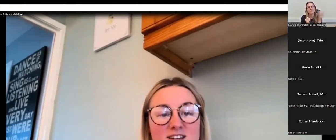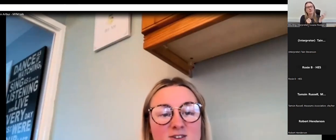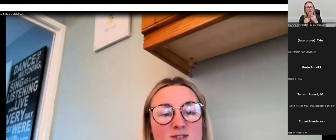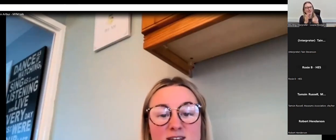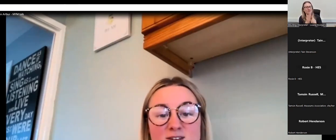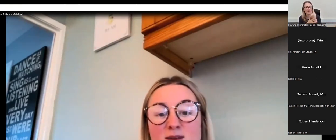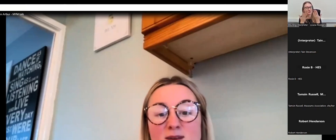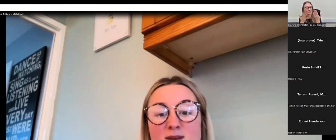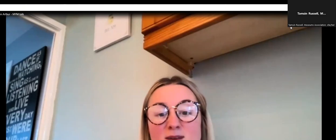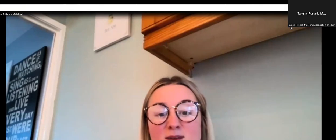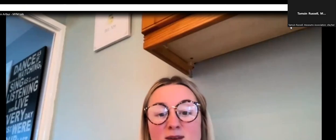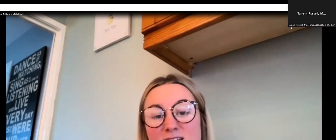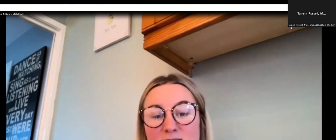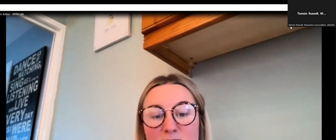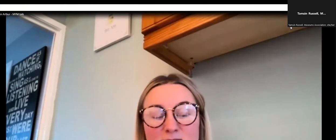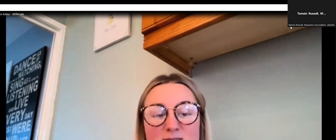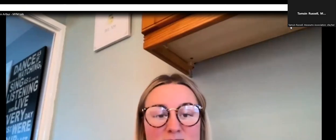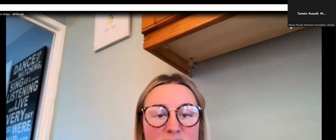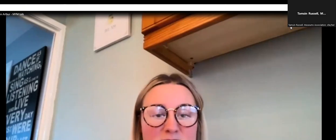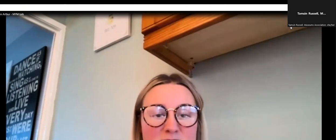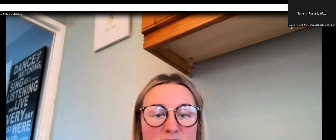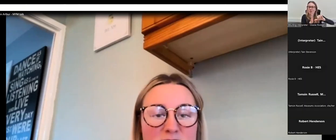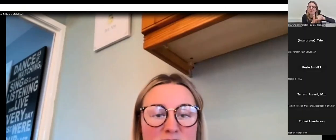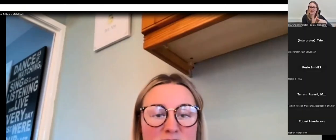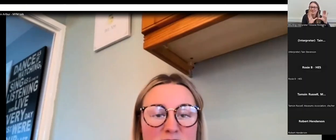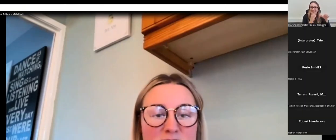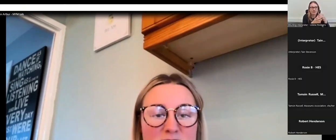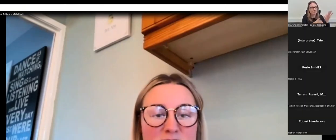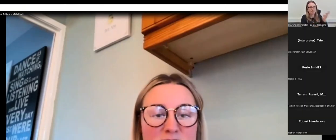huge thank you to the Make Your Mark team for inviting me along to be their speaker. I'm going